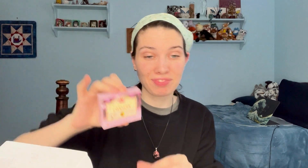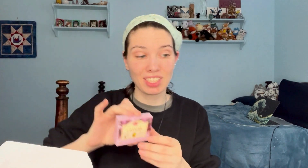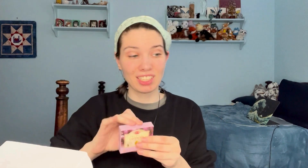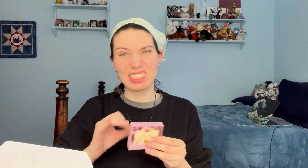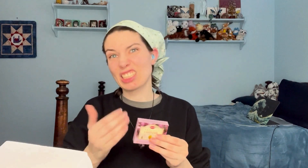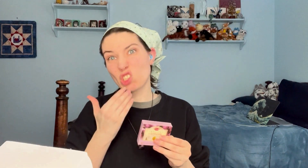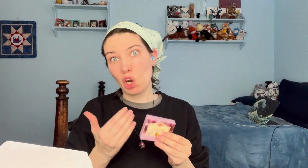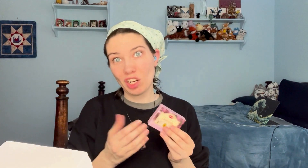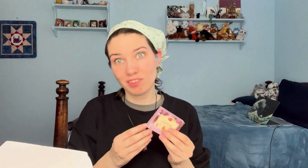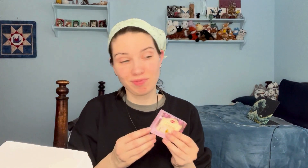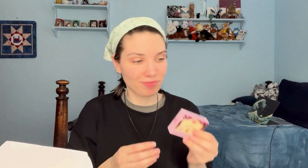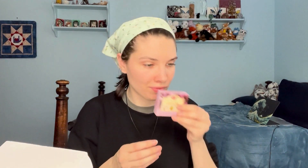This is good